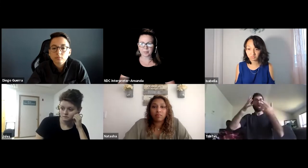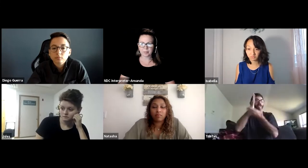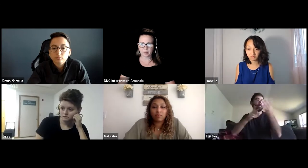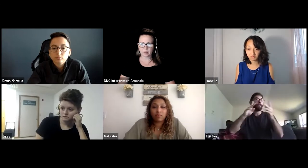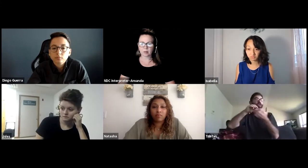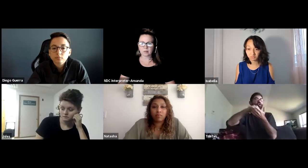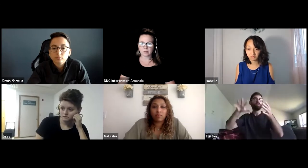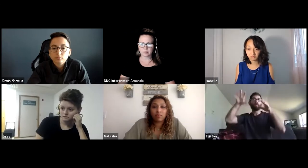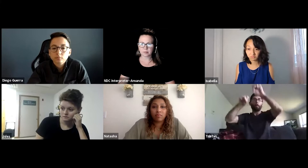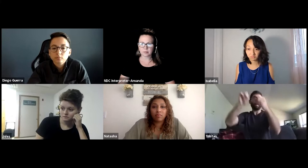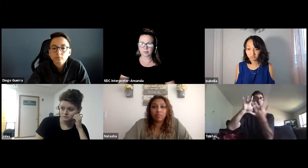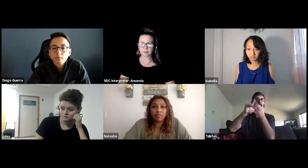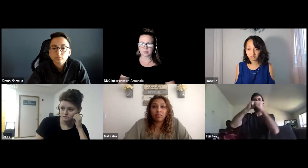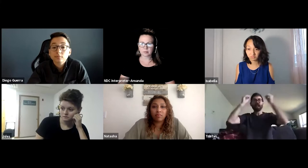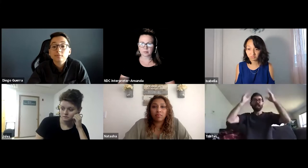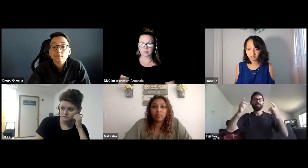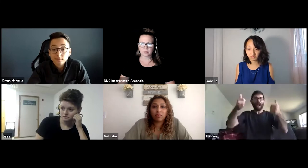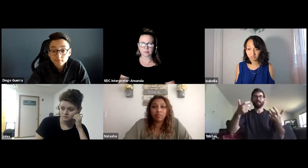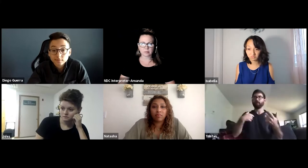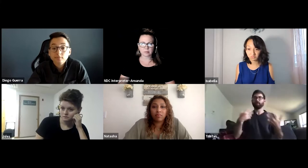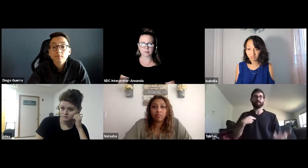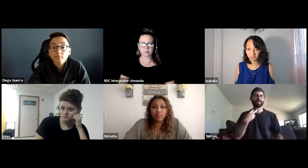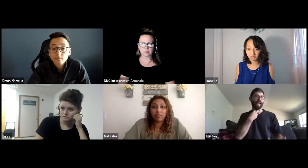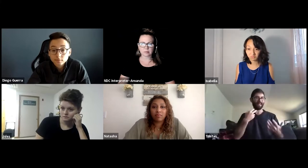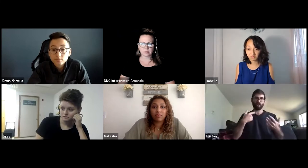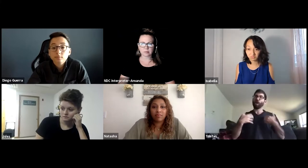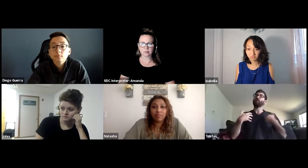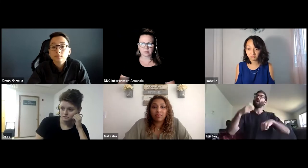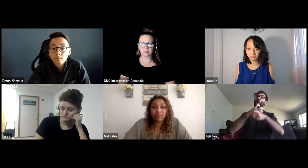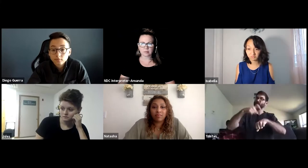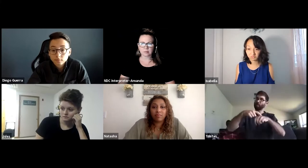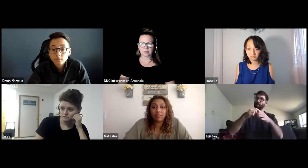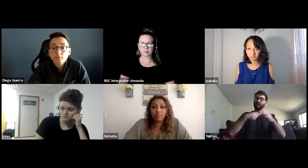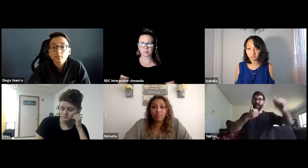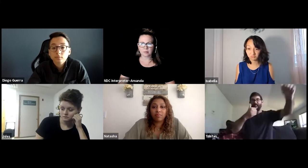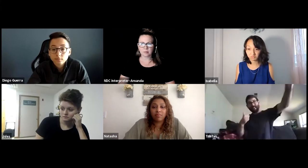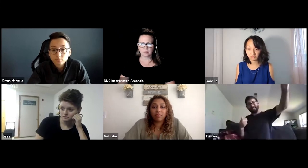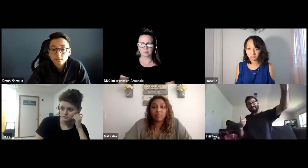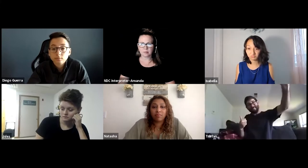also truncated and I didn't have access to it. And other people who could hear had quicker